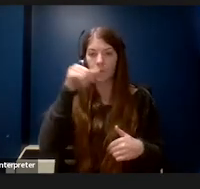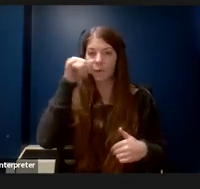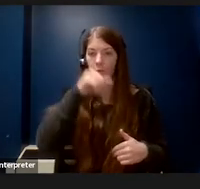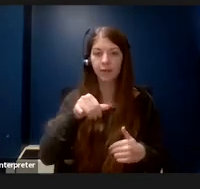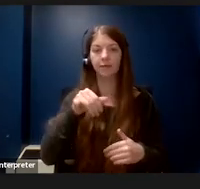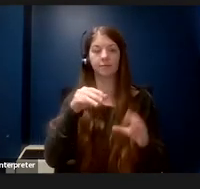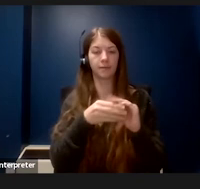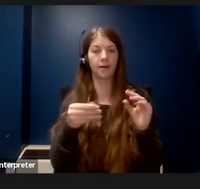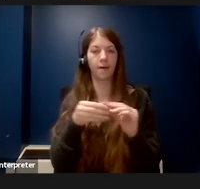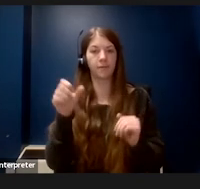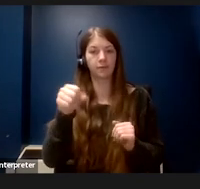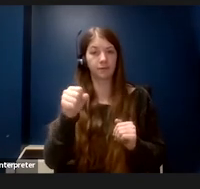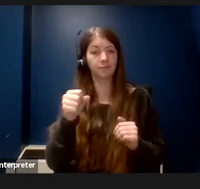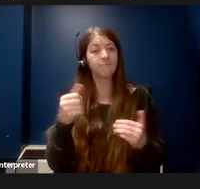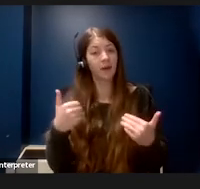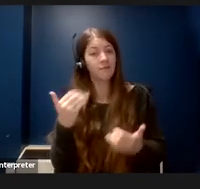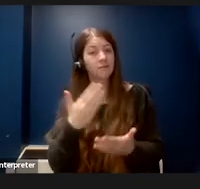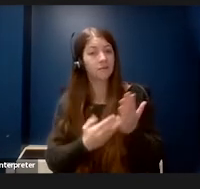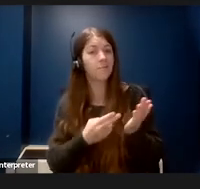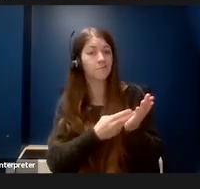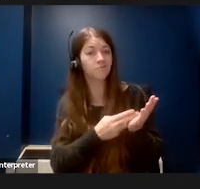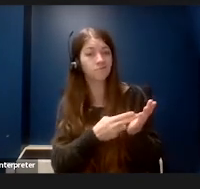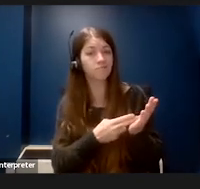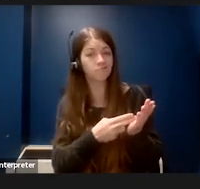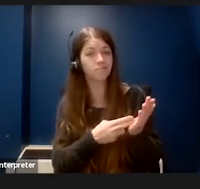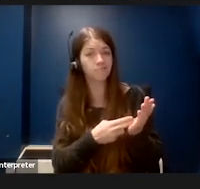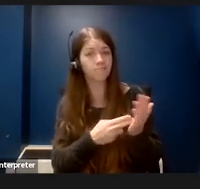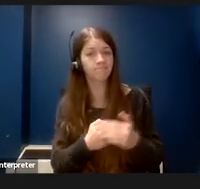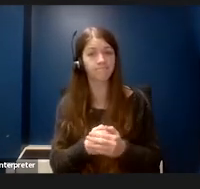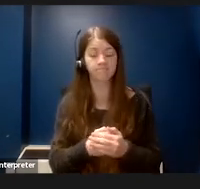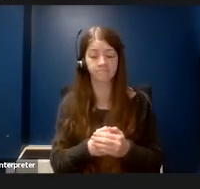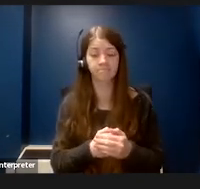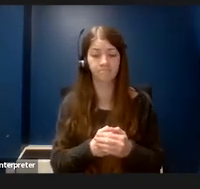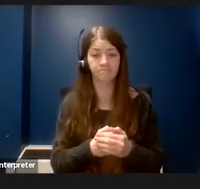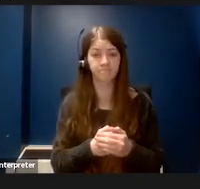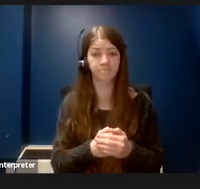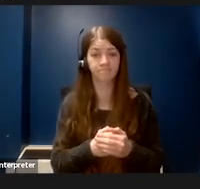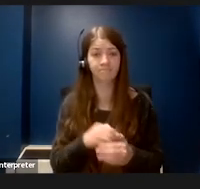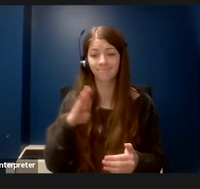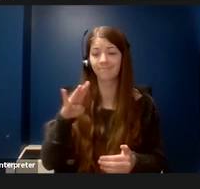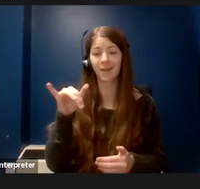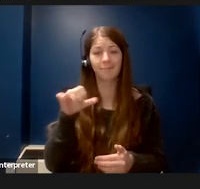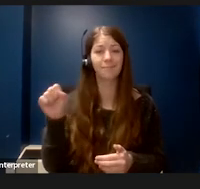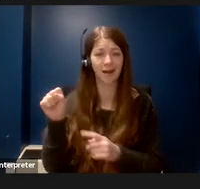there is some truth in it, and in that that is the bias that exists.